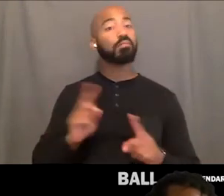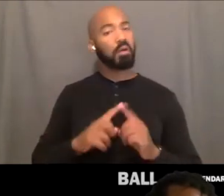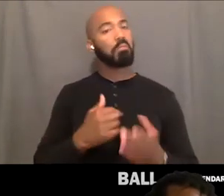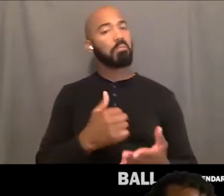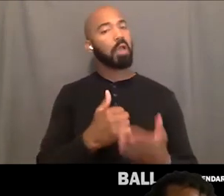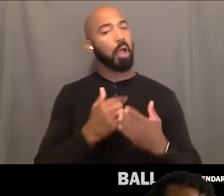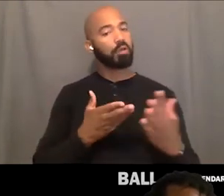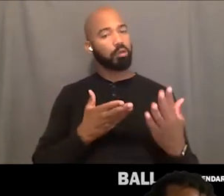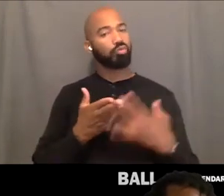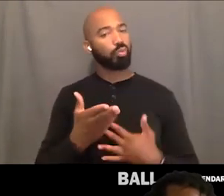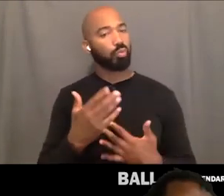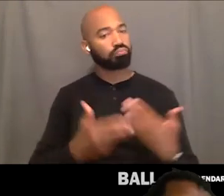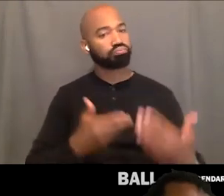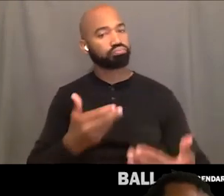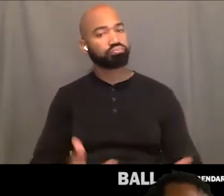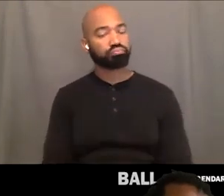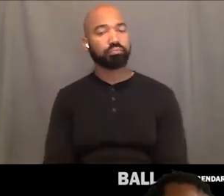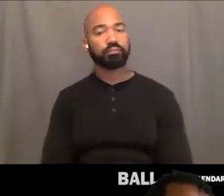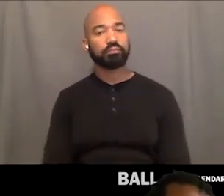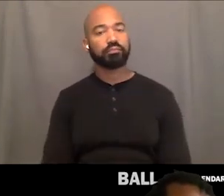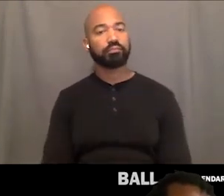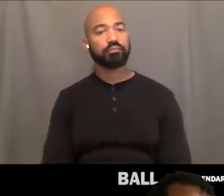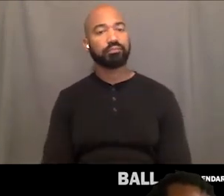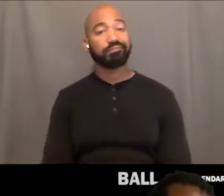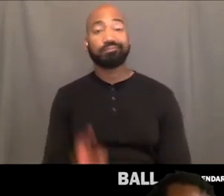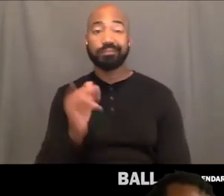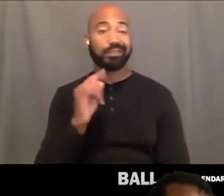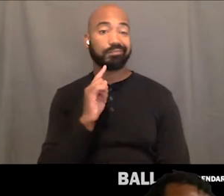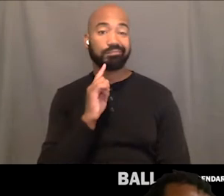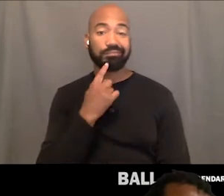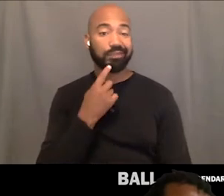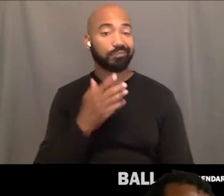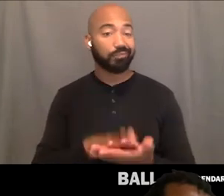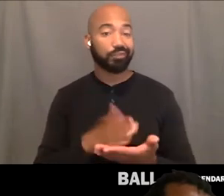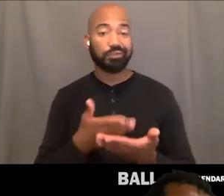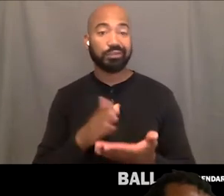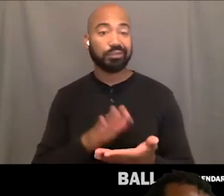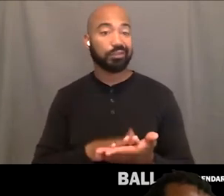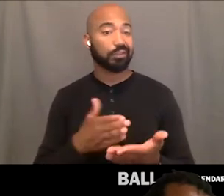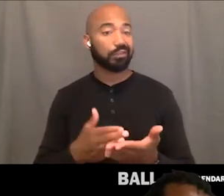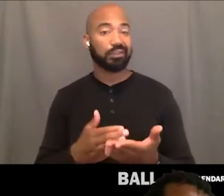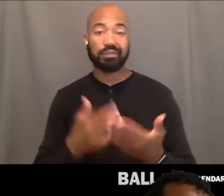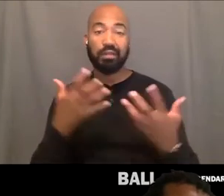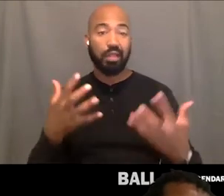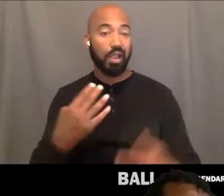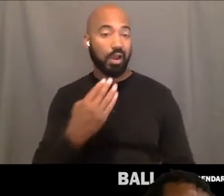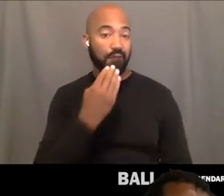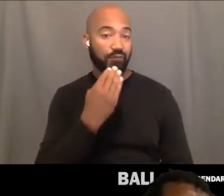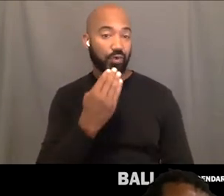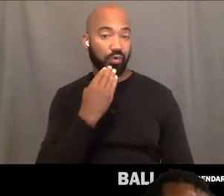Yeah, but I still miss cooking. I miss cooking big meals. I cooked a lot of food.